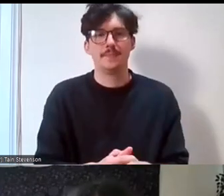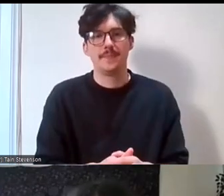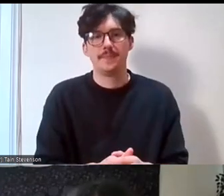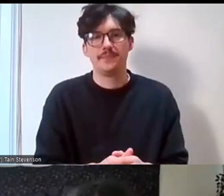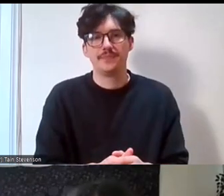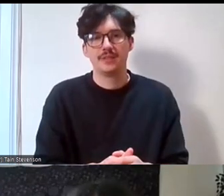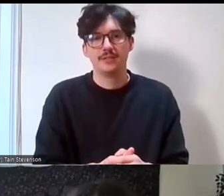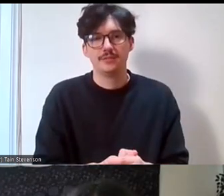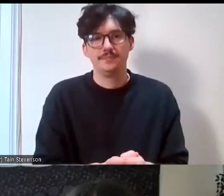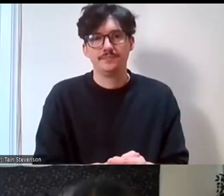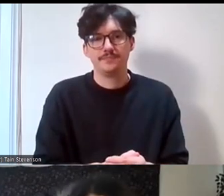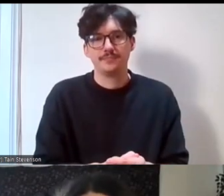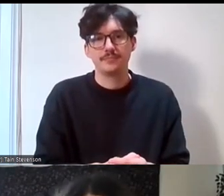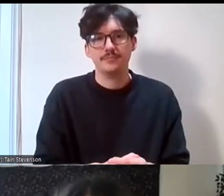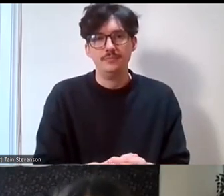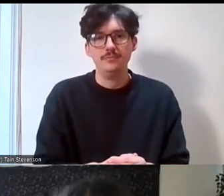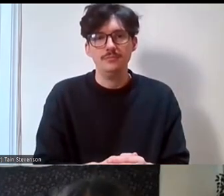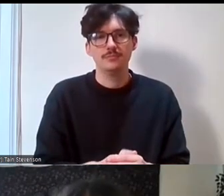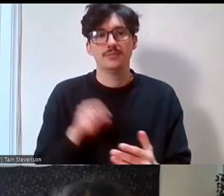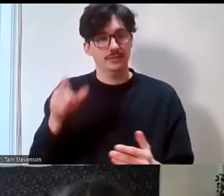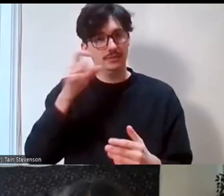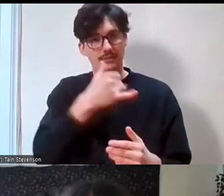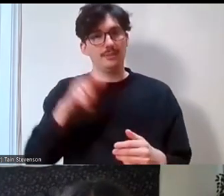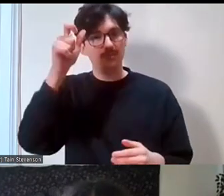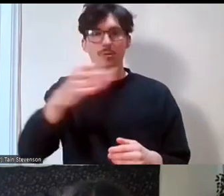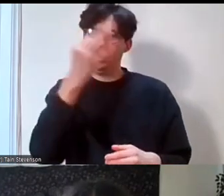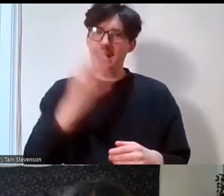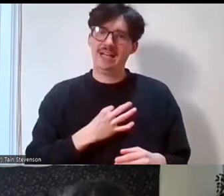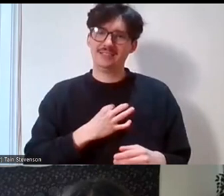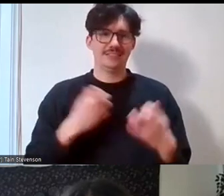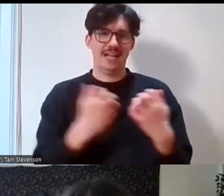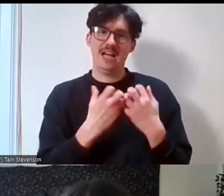doing behind the background is Googling ‘how do I learn how to do this’ and then looking at all